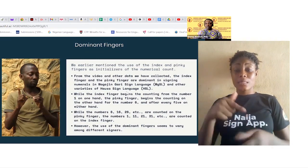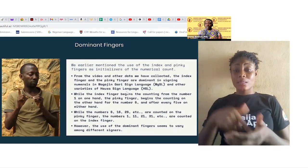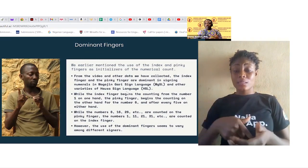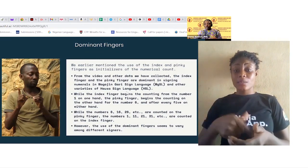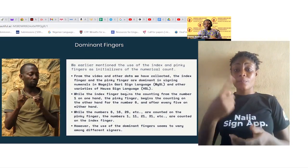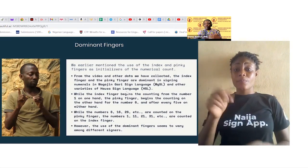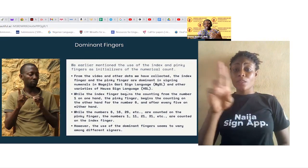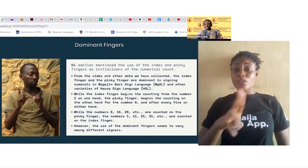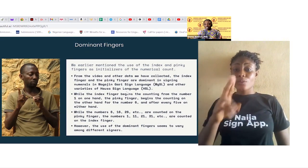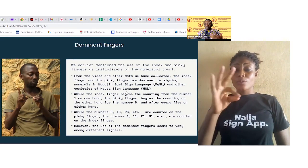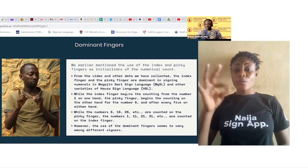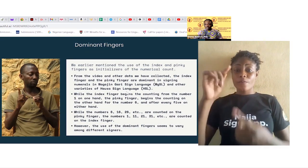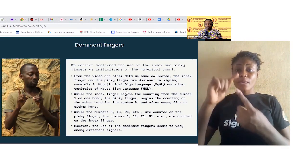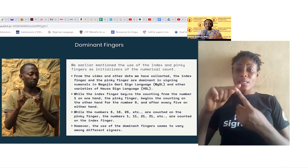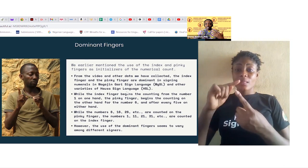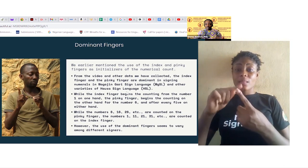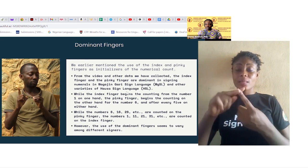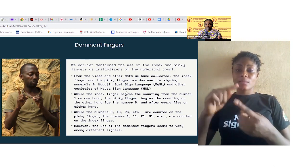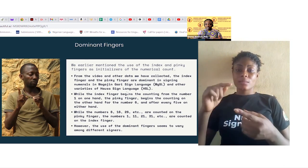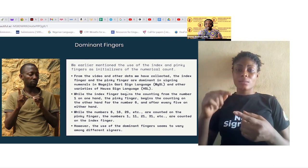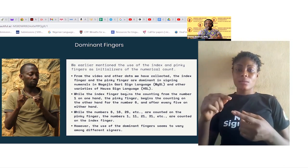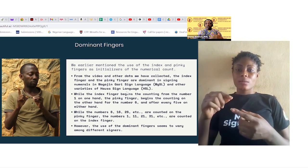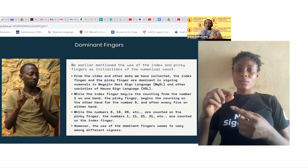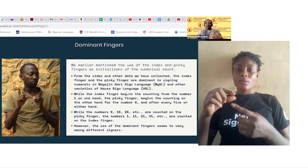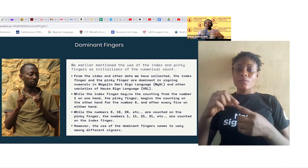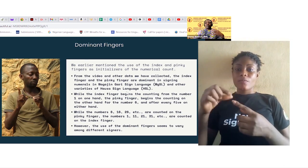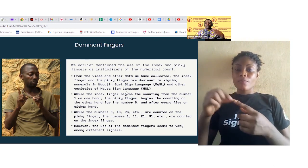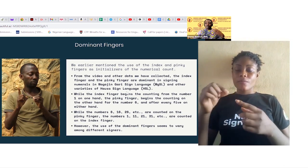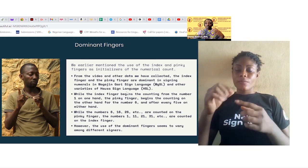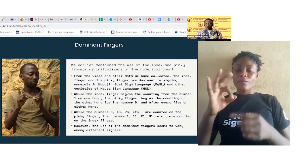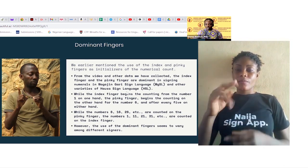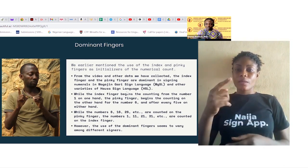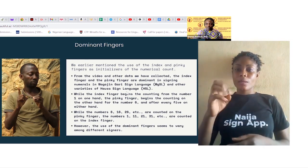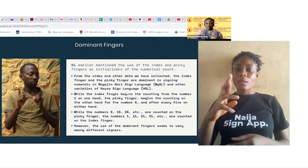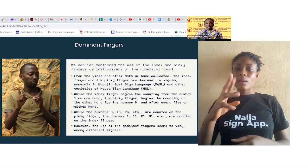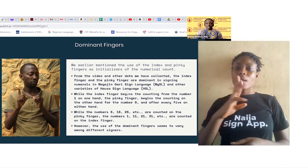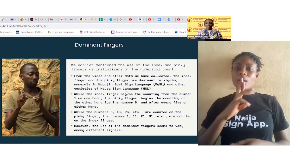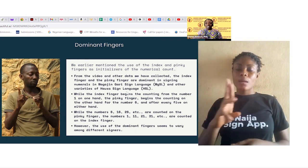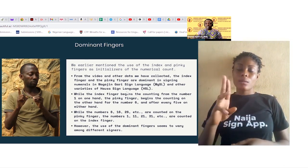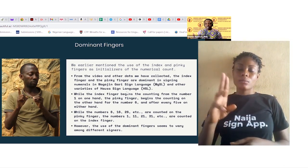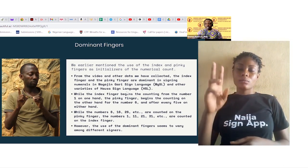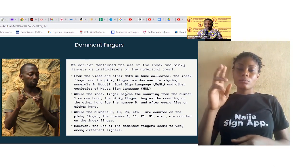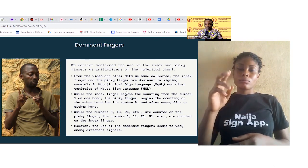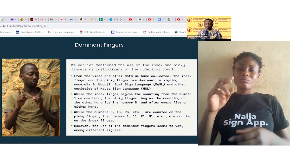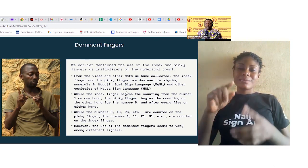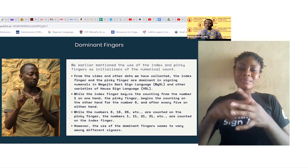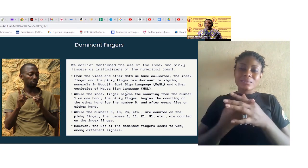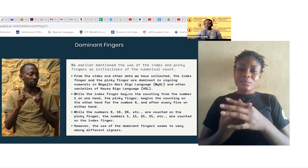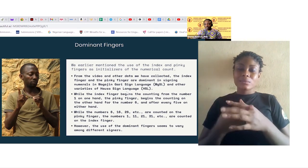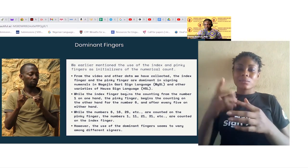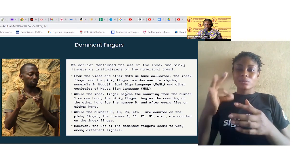the use of the index finger and pinky fingers are most often as initializers of the numerical count;